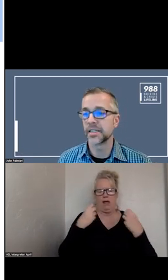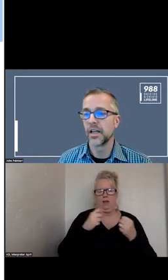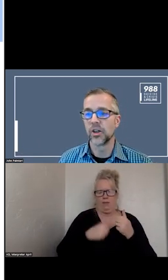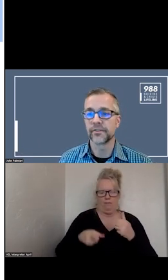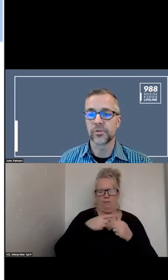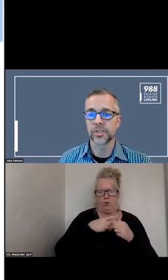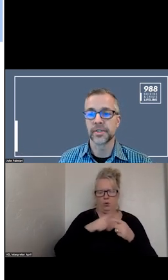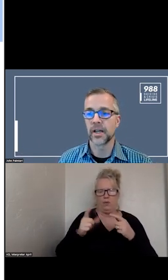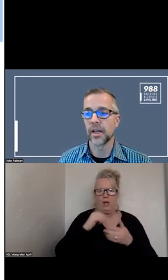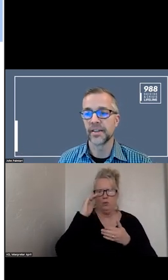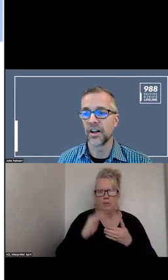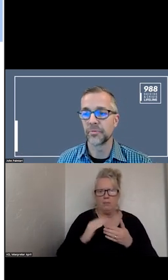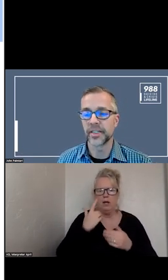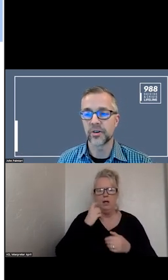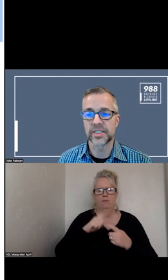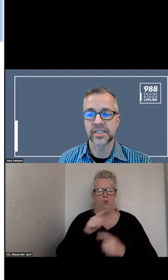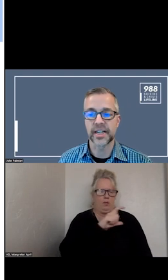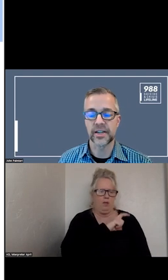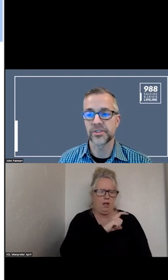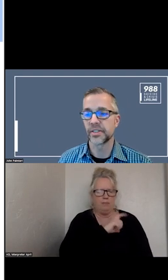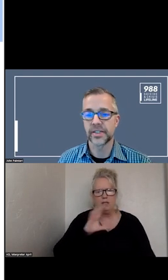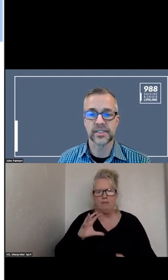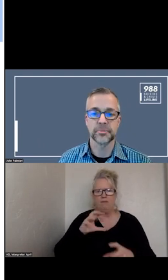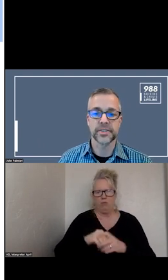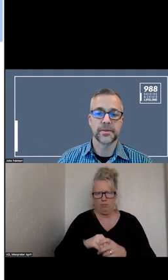LAW ENFORCEMENT ENCOUNTERS. NEXT SLIDE, PLEASE.